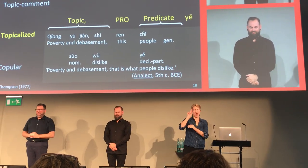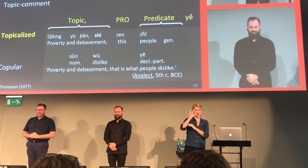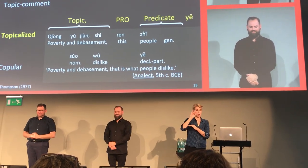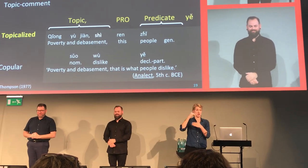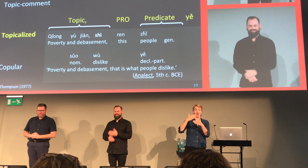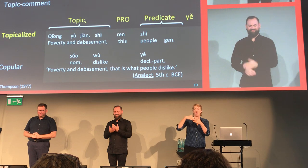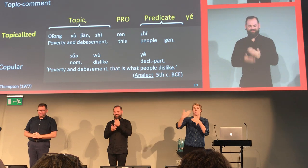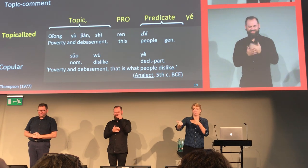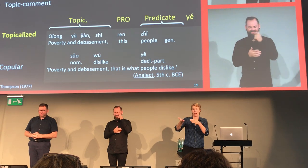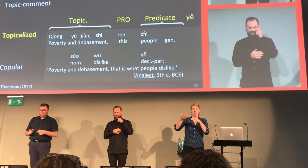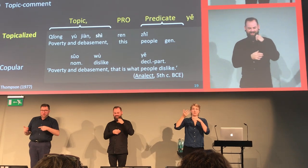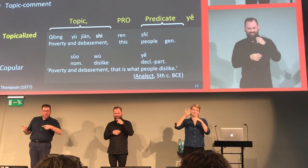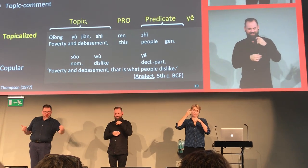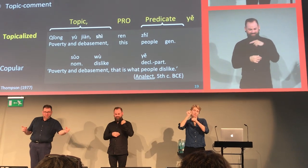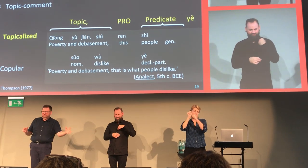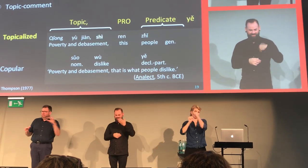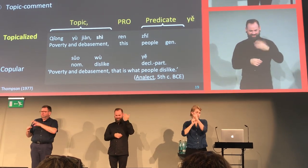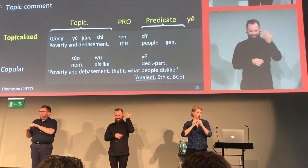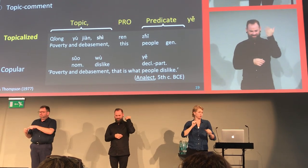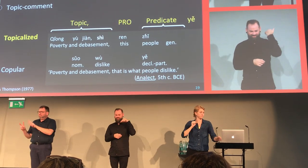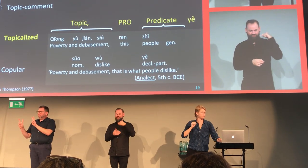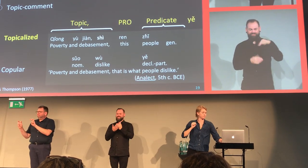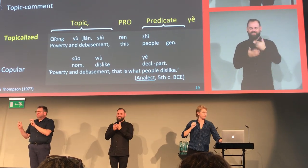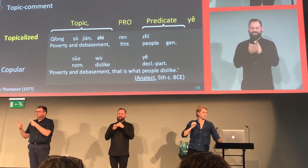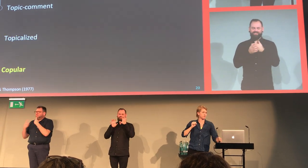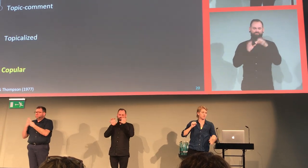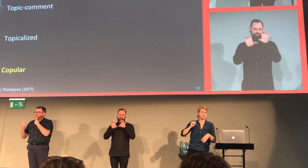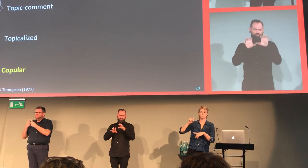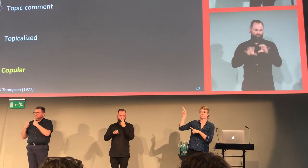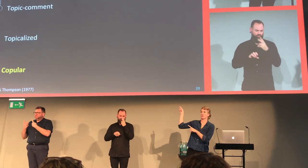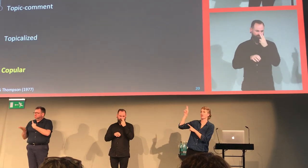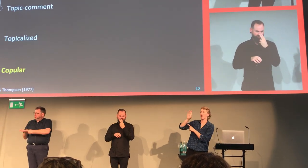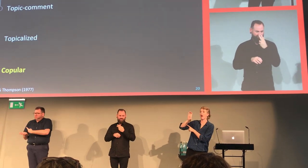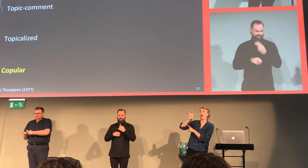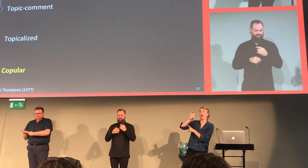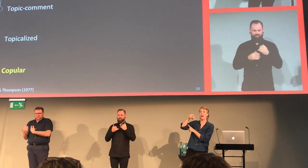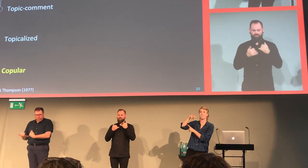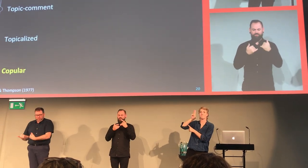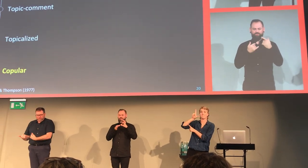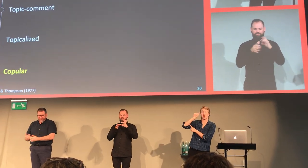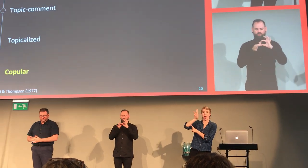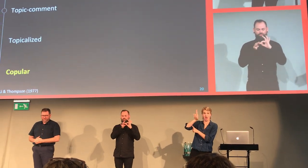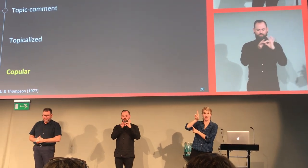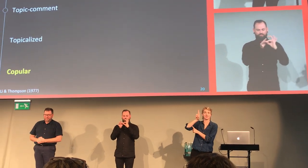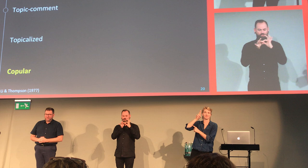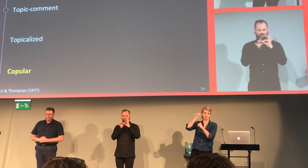Again, this is archaic Mandarin. What I'd like to do now is show you the copular structure,